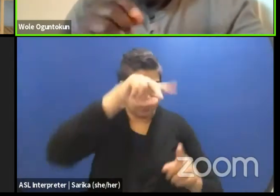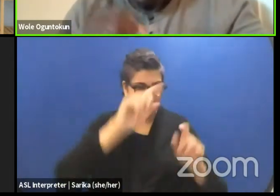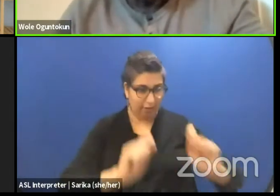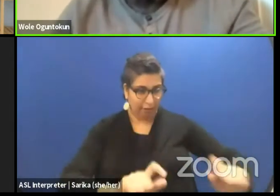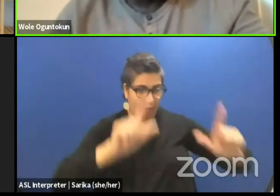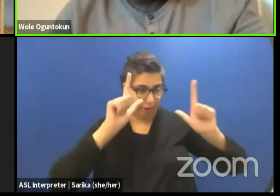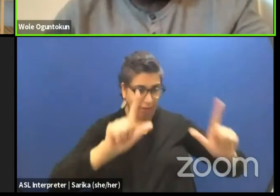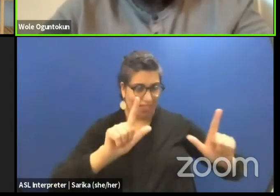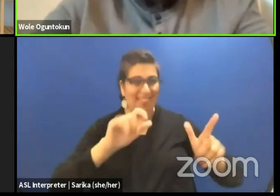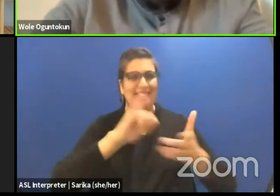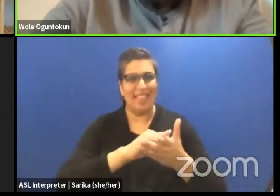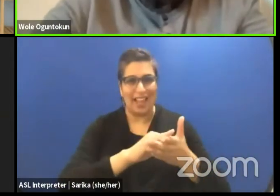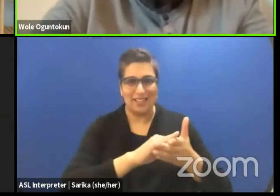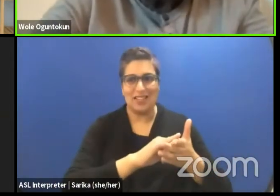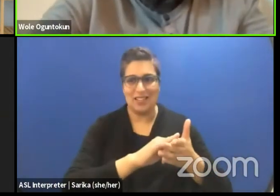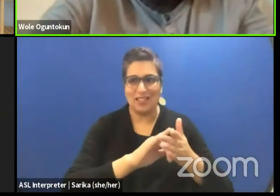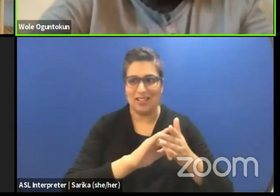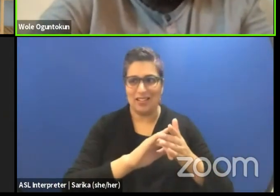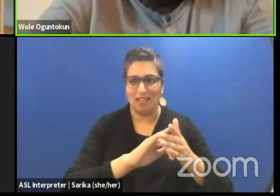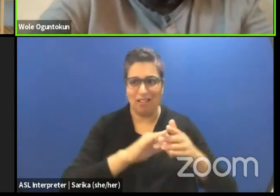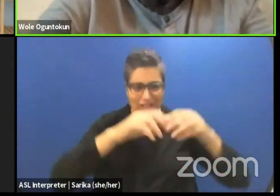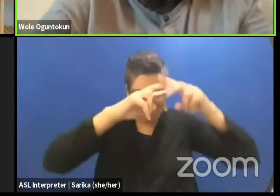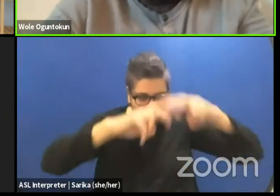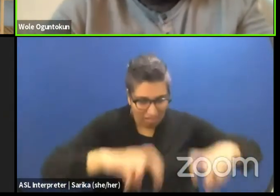In my opinion, it is the view of the developed world